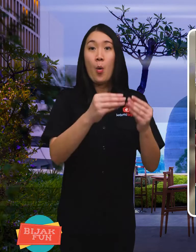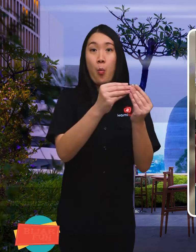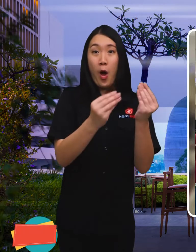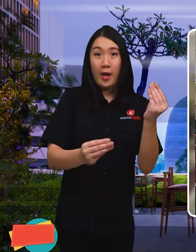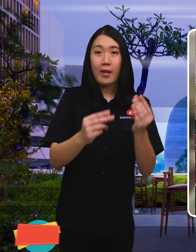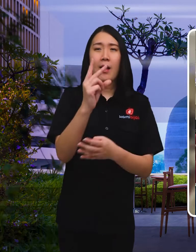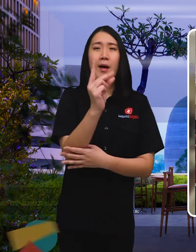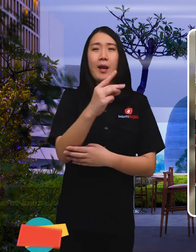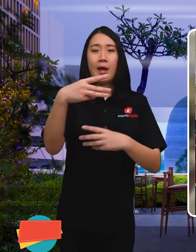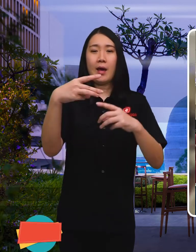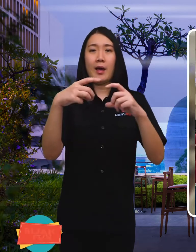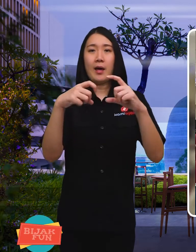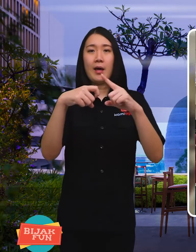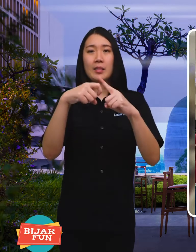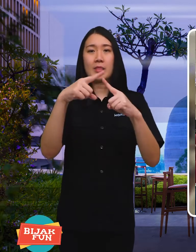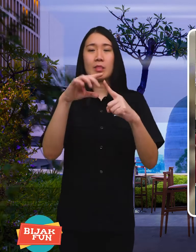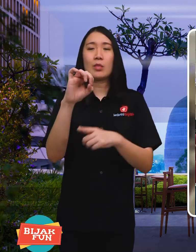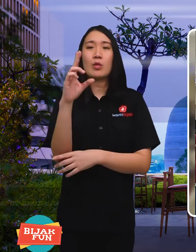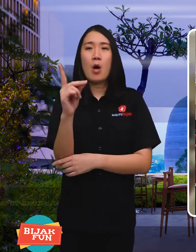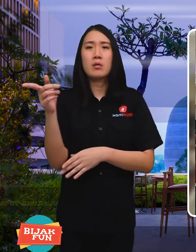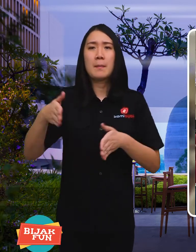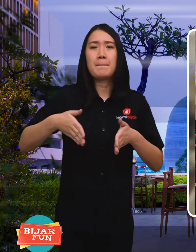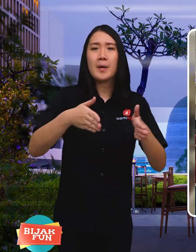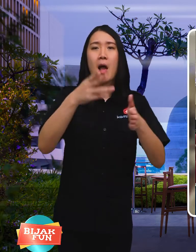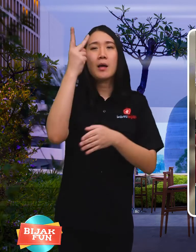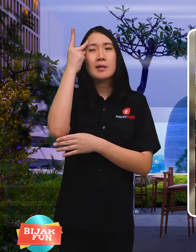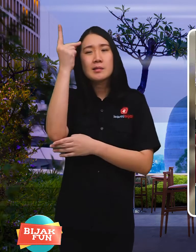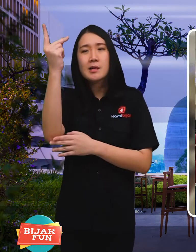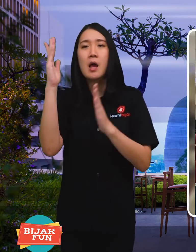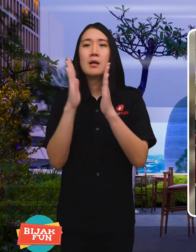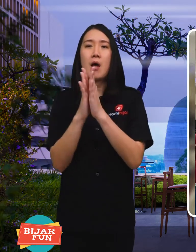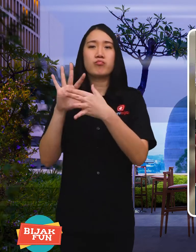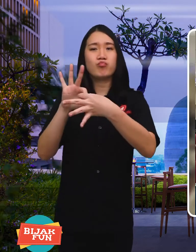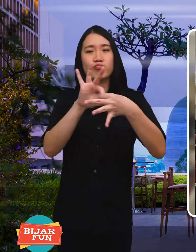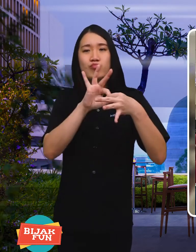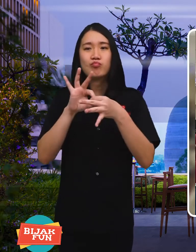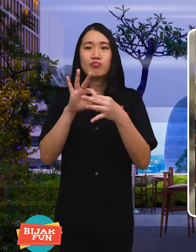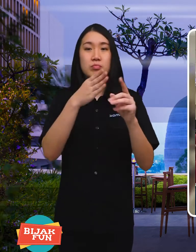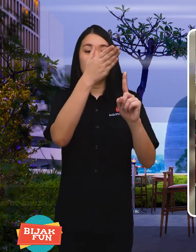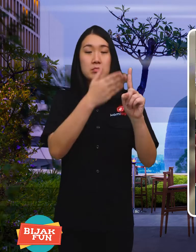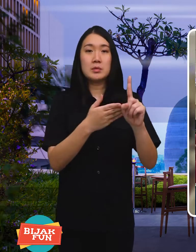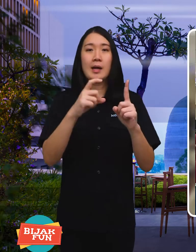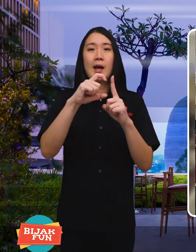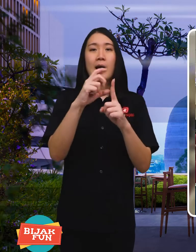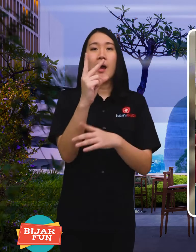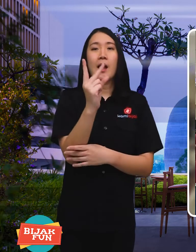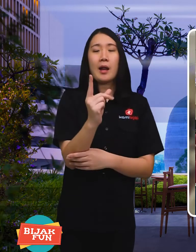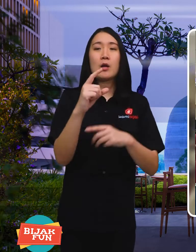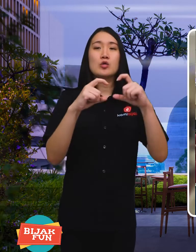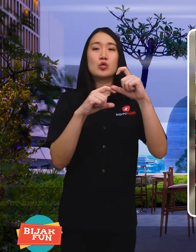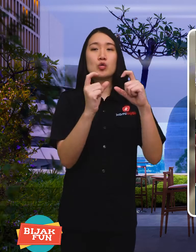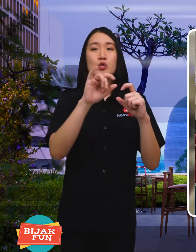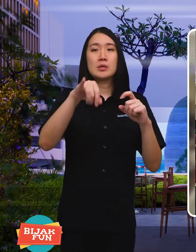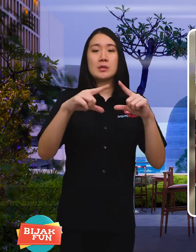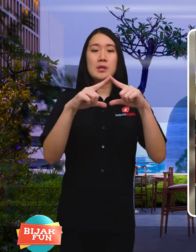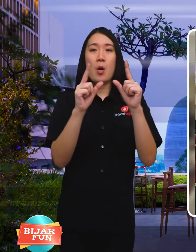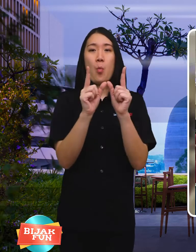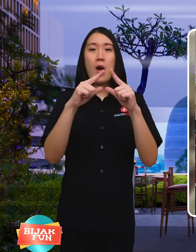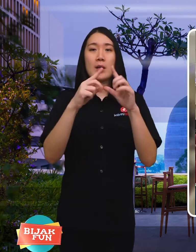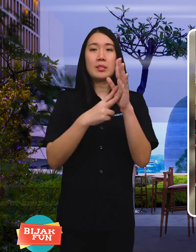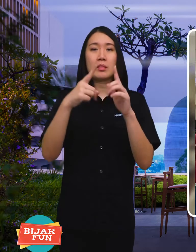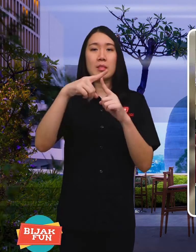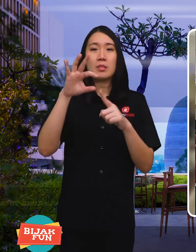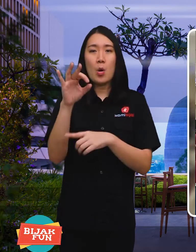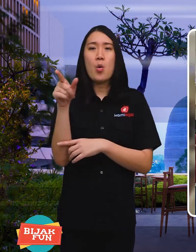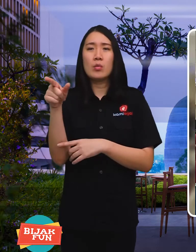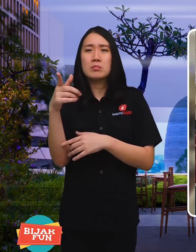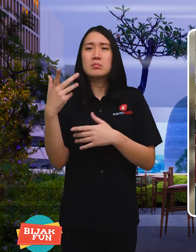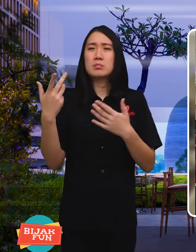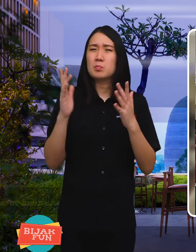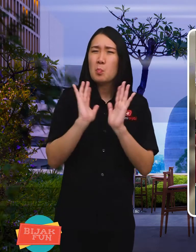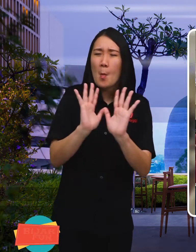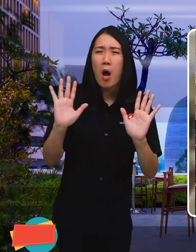Vice Chancellor for Planning and Cooperation Dr. Sujarwanto said his hope,